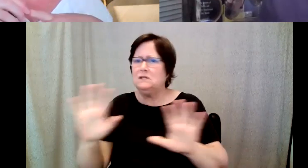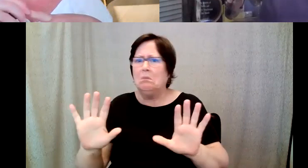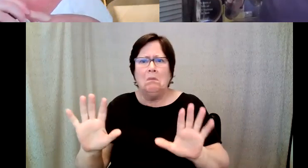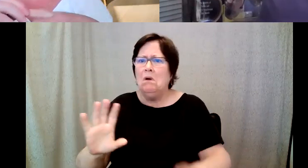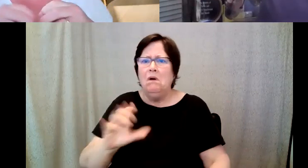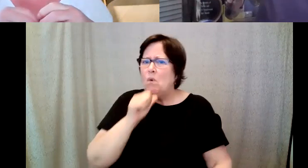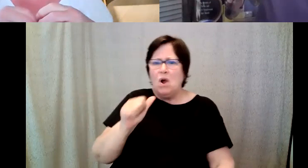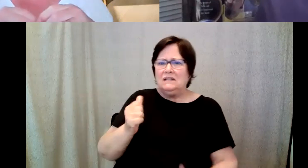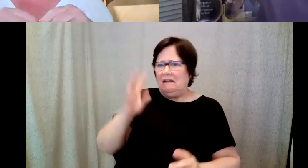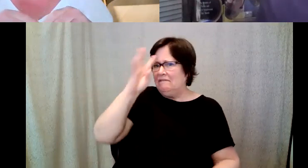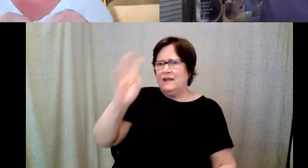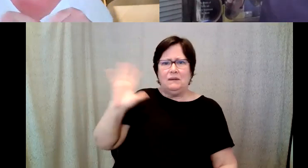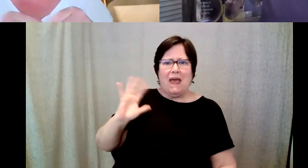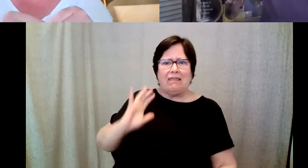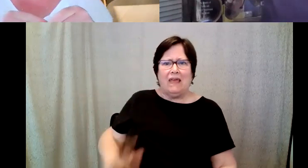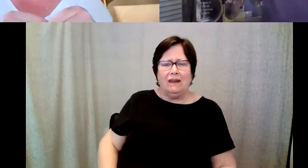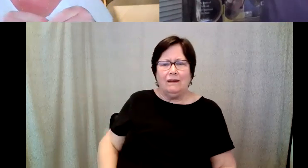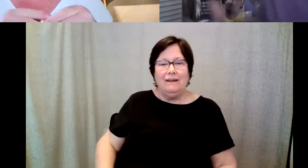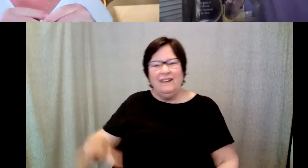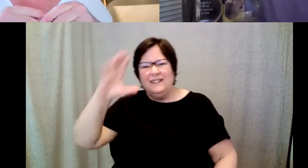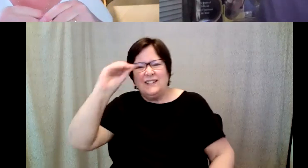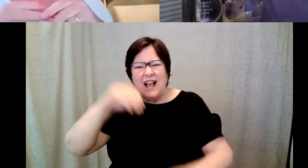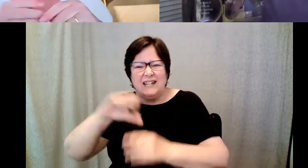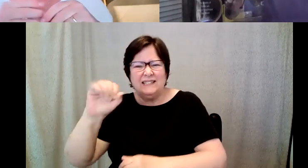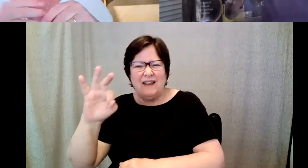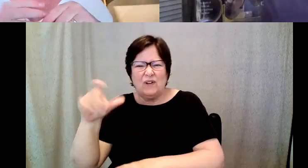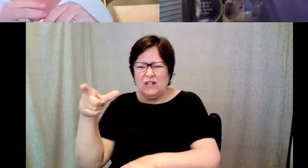yet you know there's a guy in San Francisco who's just getting a business started, and